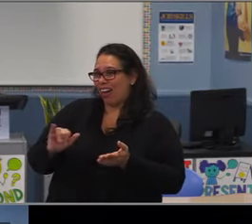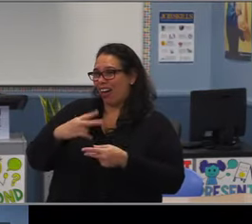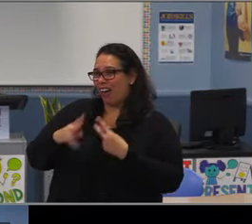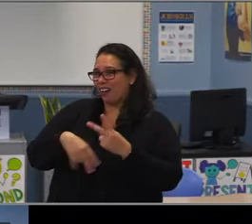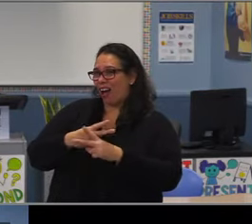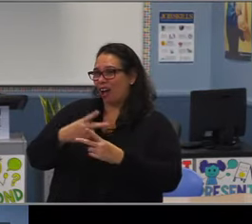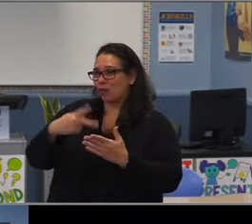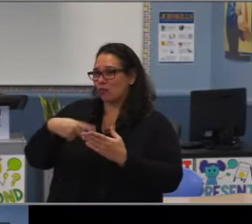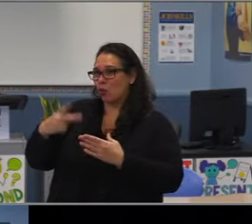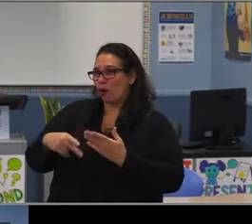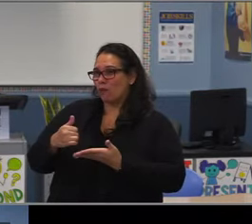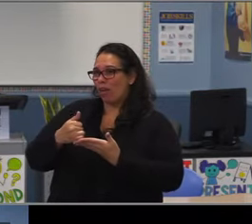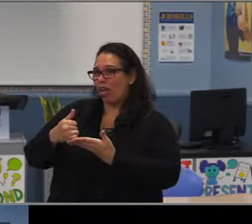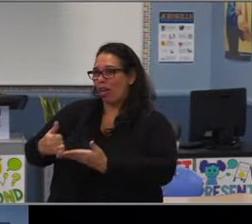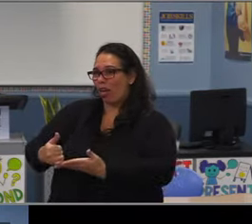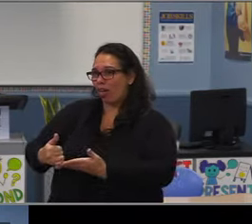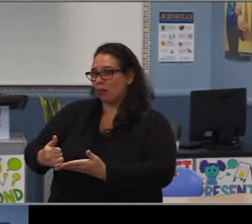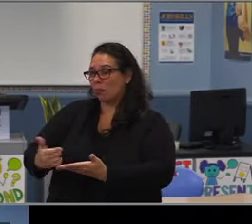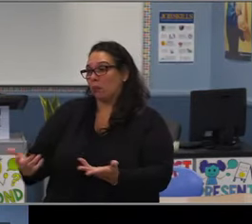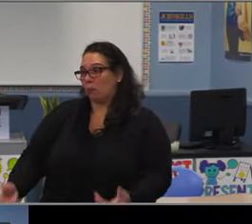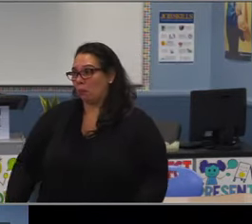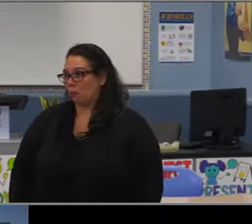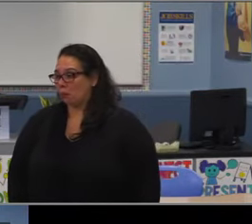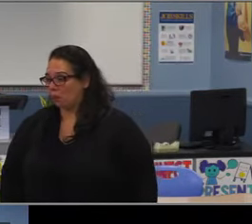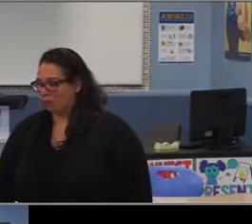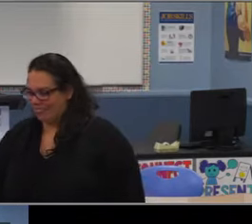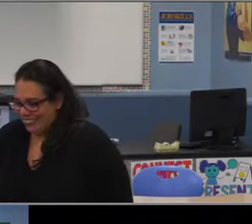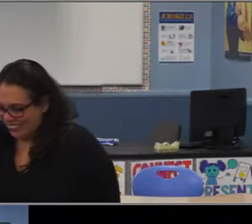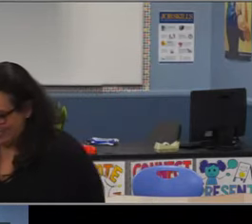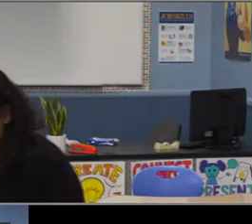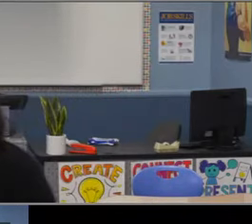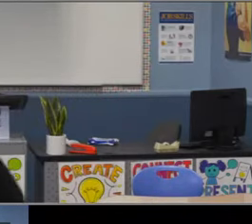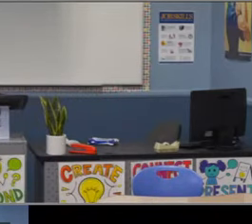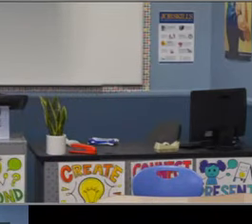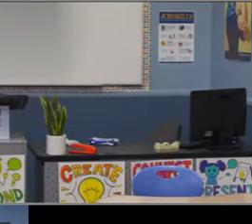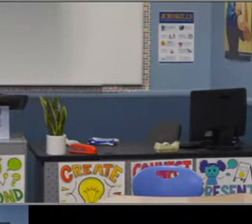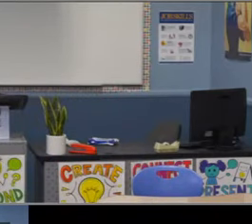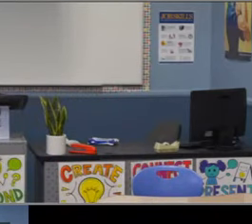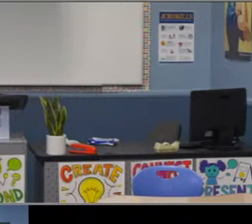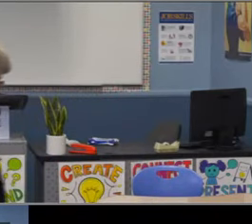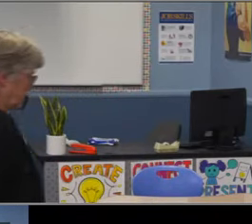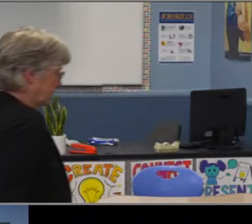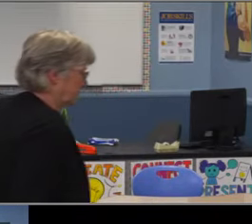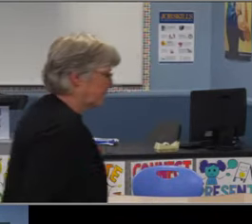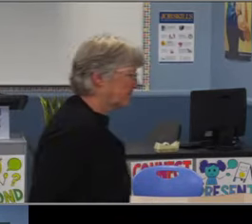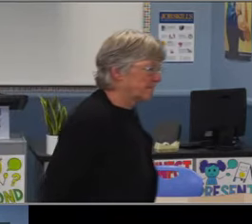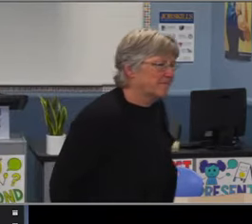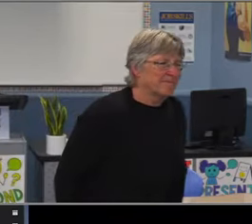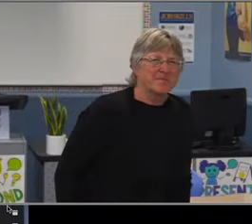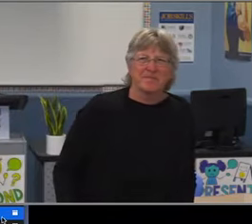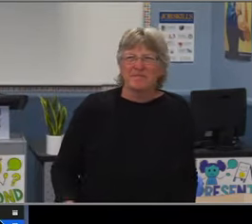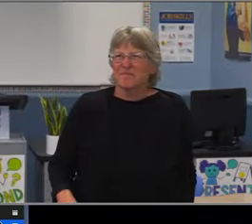two resignations, four retirements and one amendment. On the certificated portion there were 10 appointments